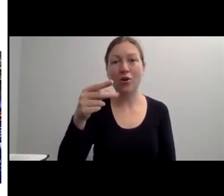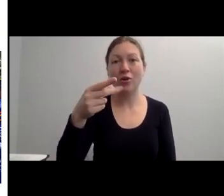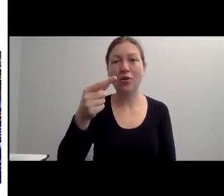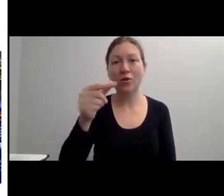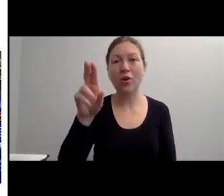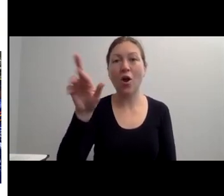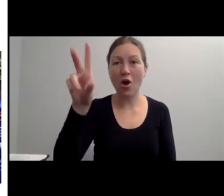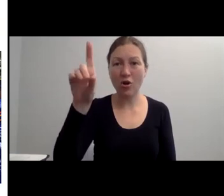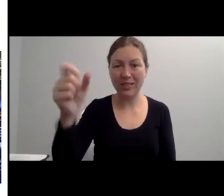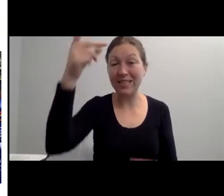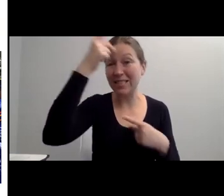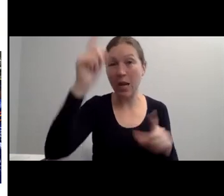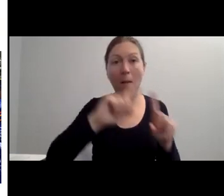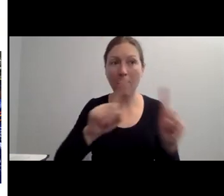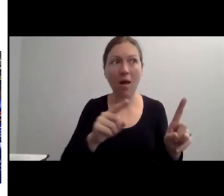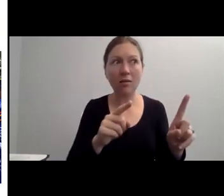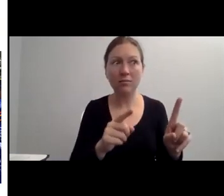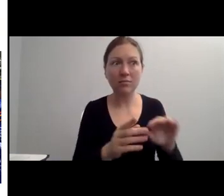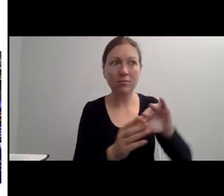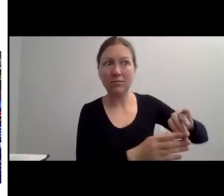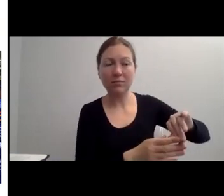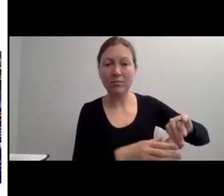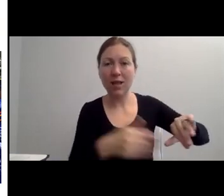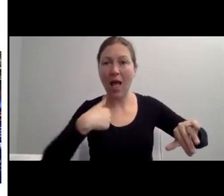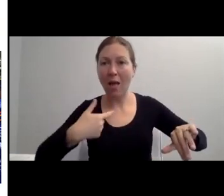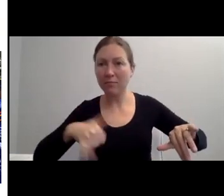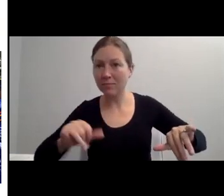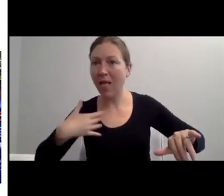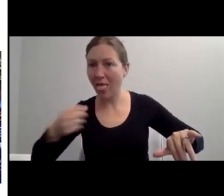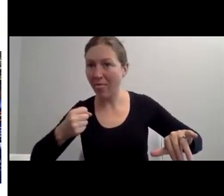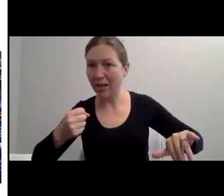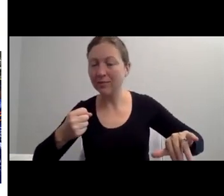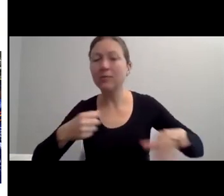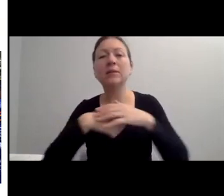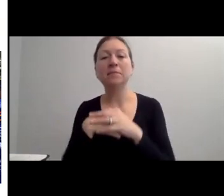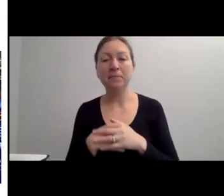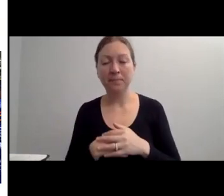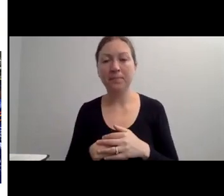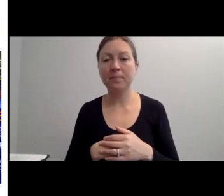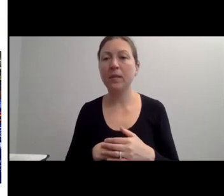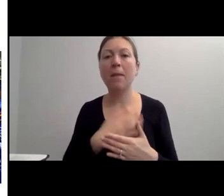SO I WANT TO SAY SOMETHING REALLY QUICKLY ABOUT PERSON FIRST VERSUS IDENTIFY-FIRST LANGUAGE.